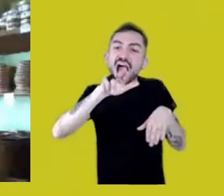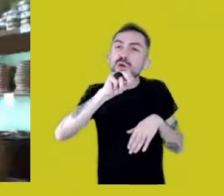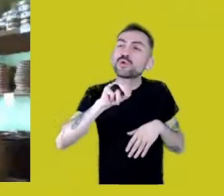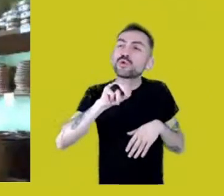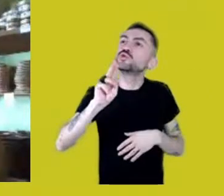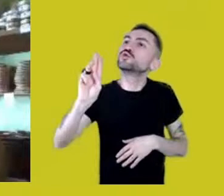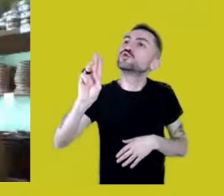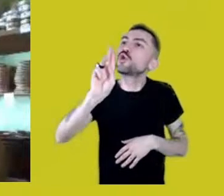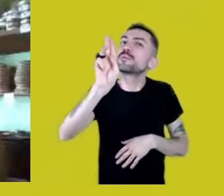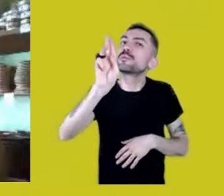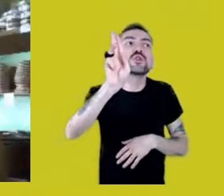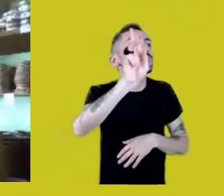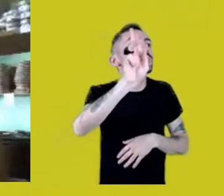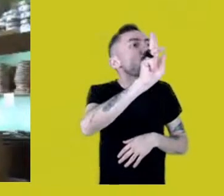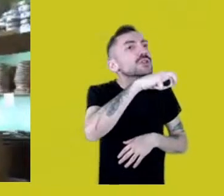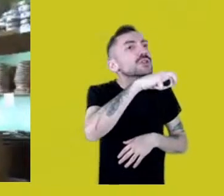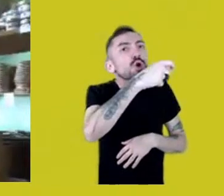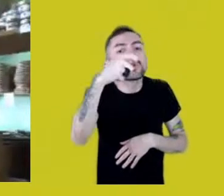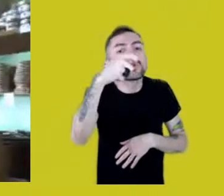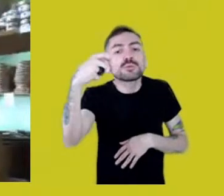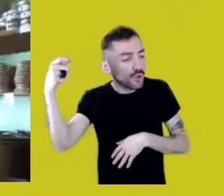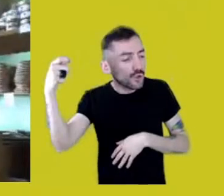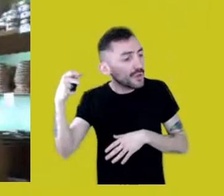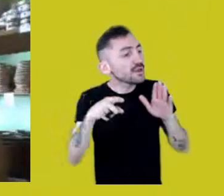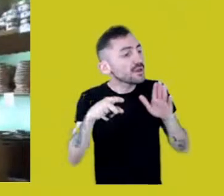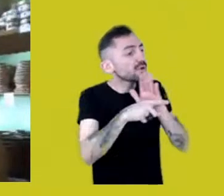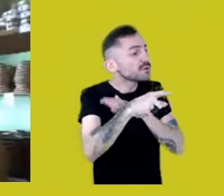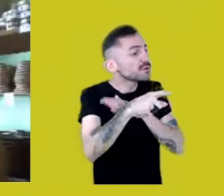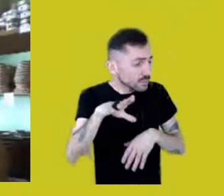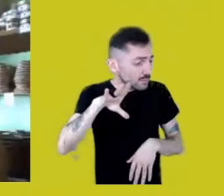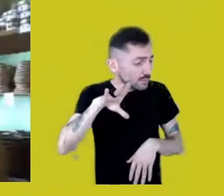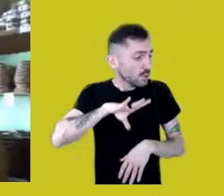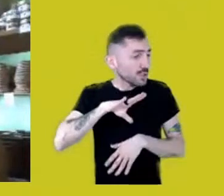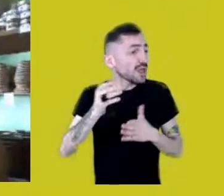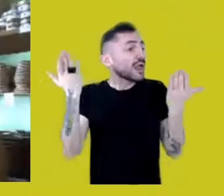I show them and ask, where’s the Portuguese in this?